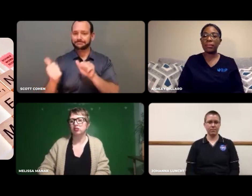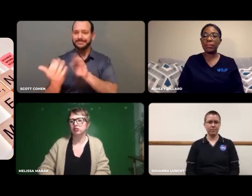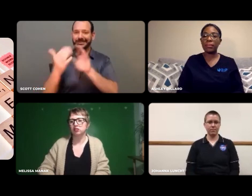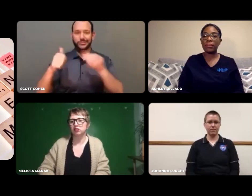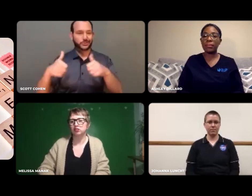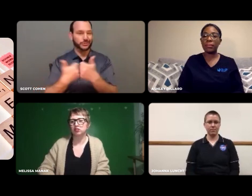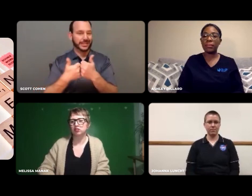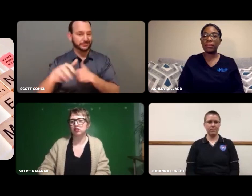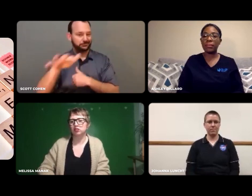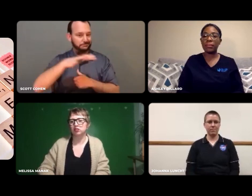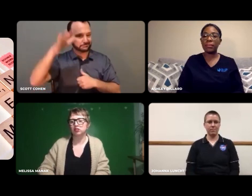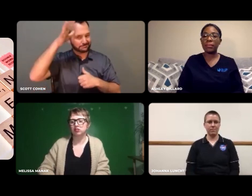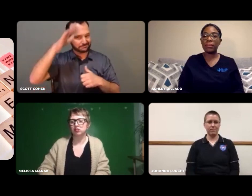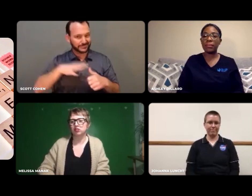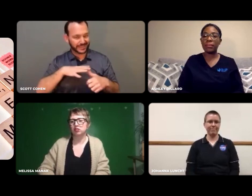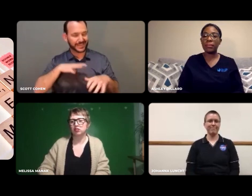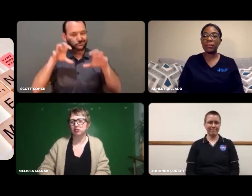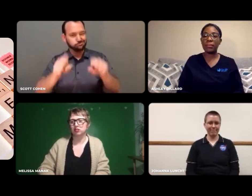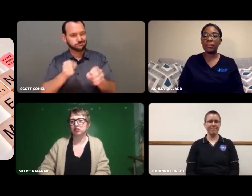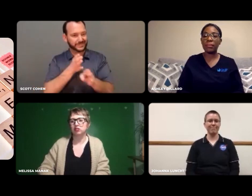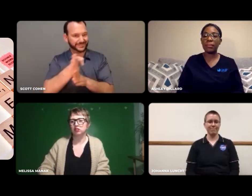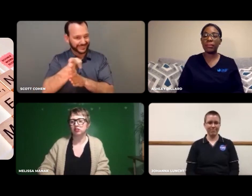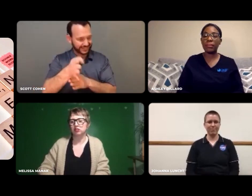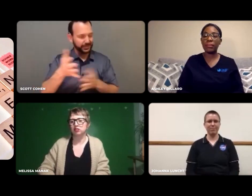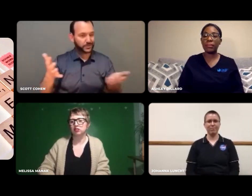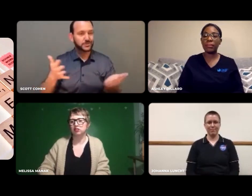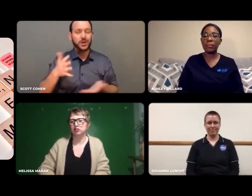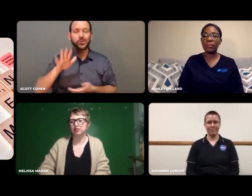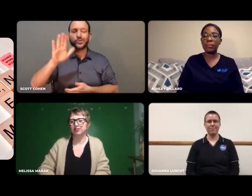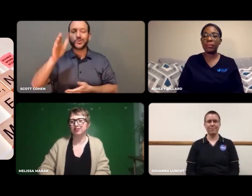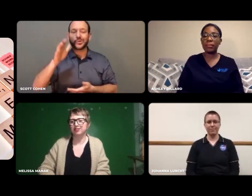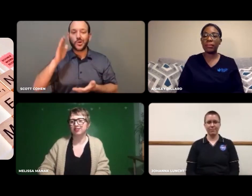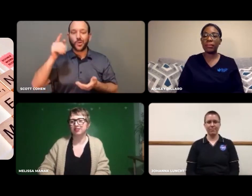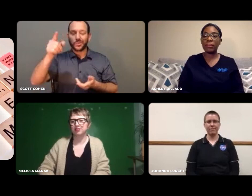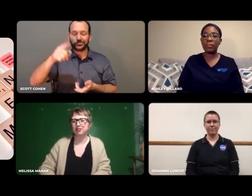There are still challenges to be faced in such a male-populated field.